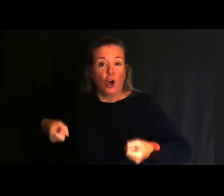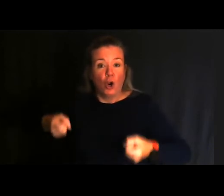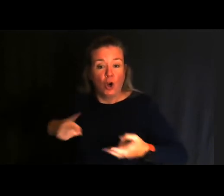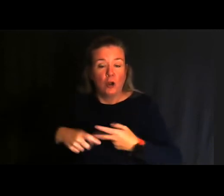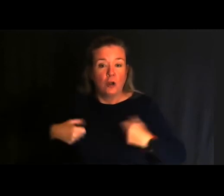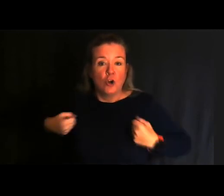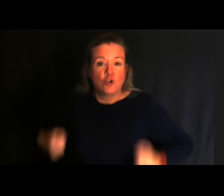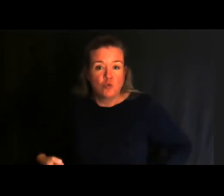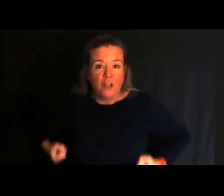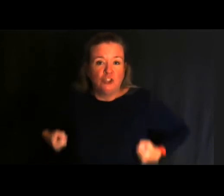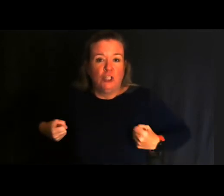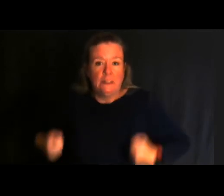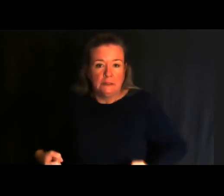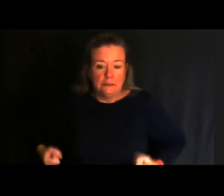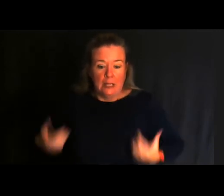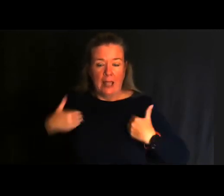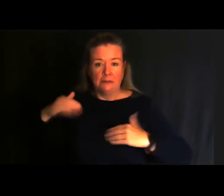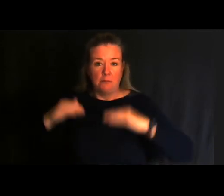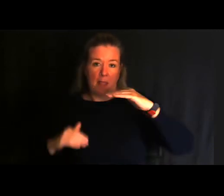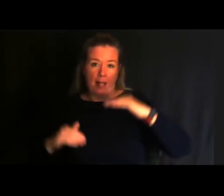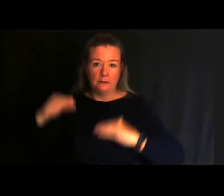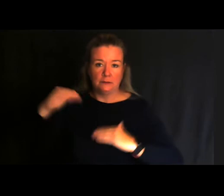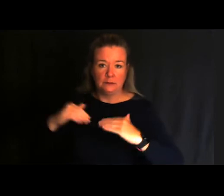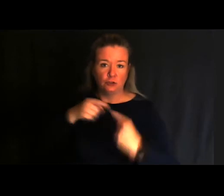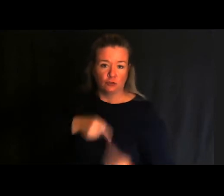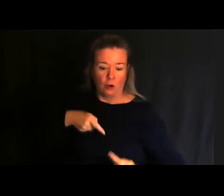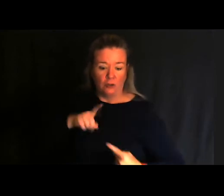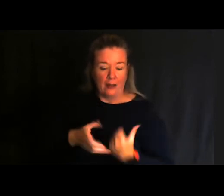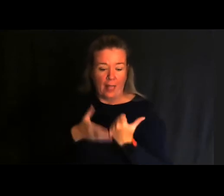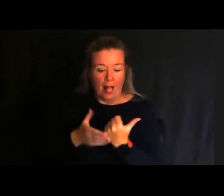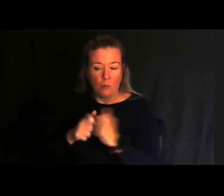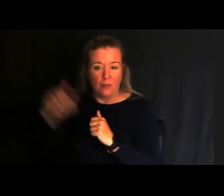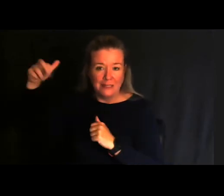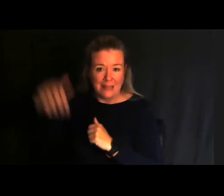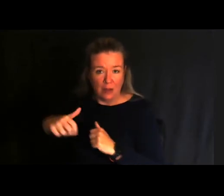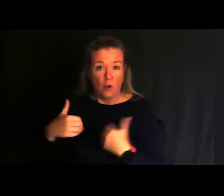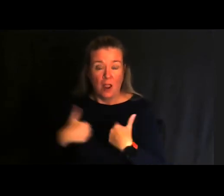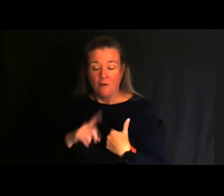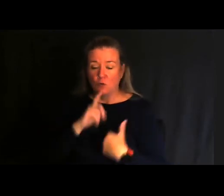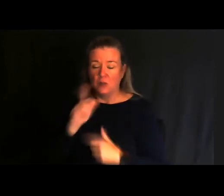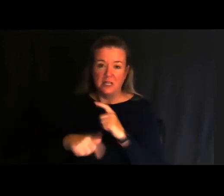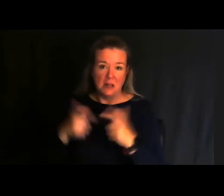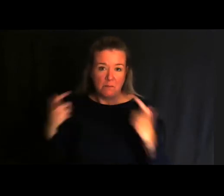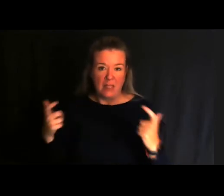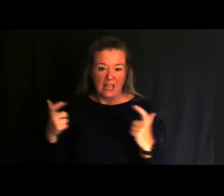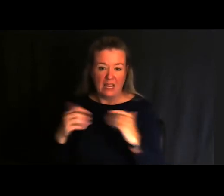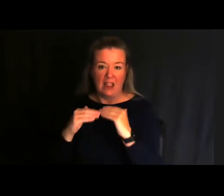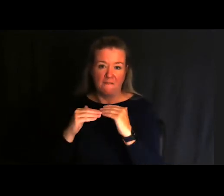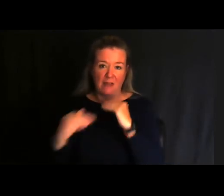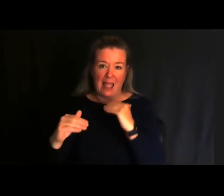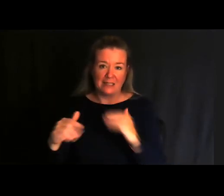some balance issues that might need some assistance going down and we have very big flat wide